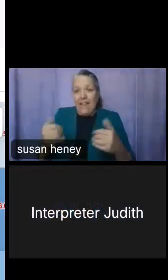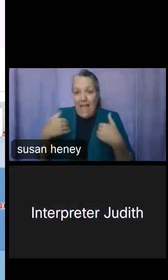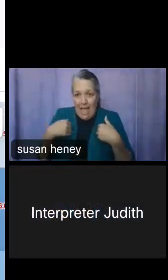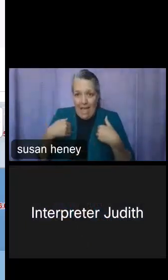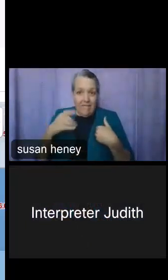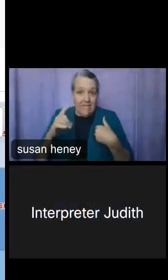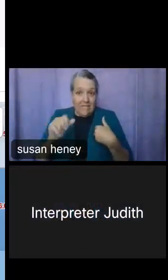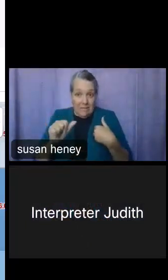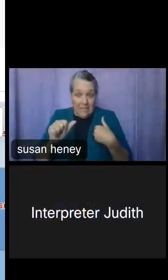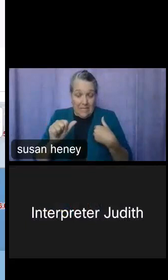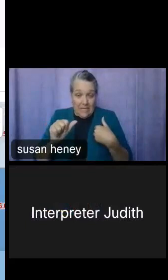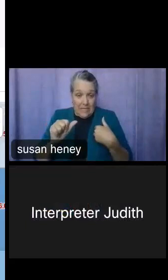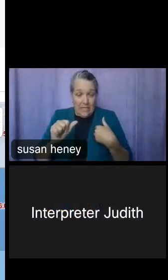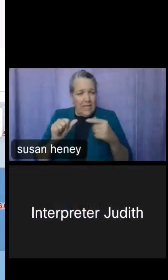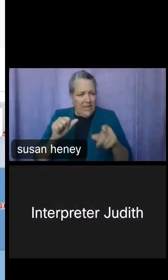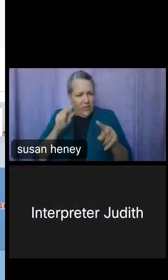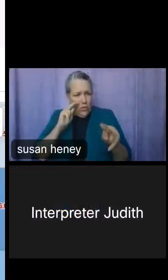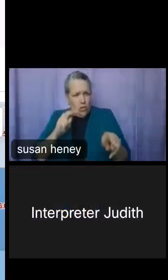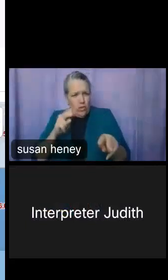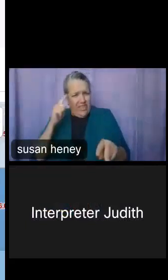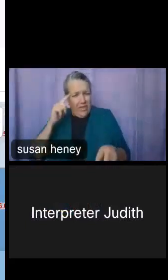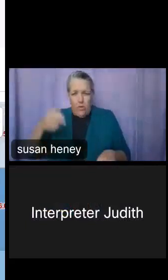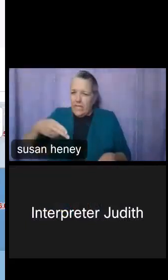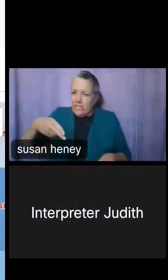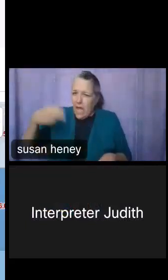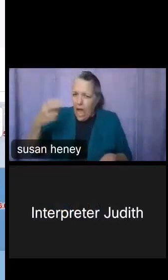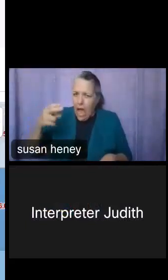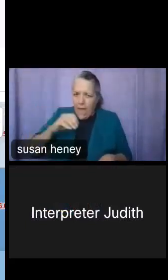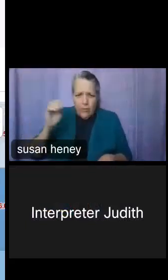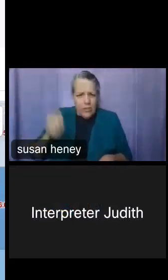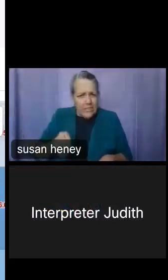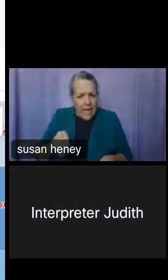and you're like, whoa, that's pretty high, right? So you might think that may be the